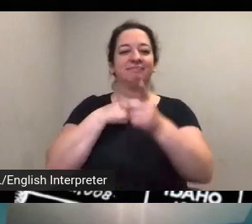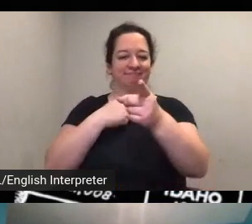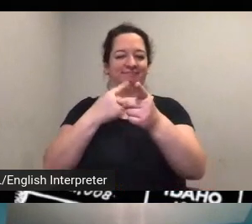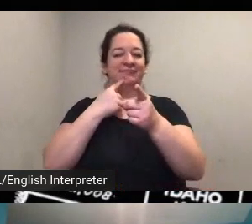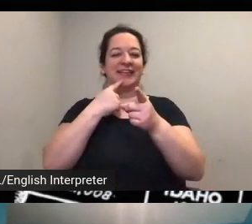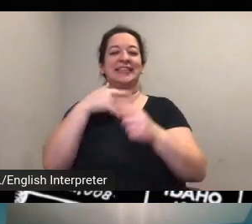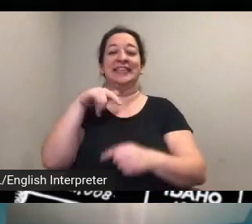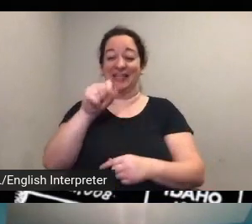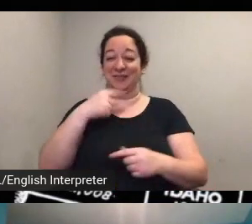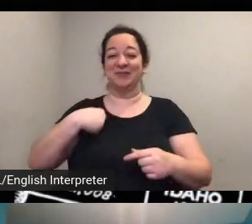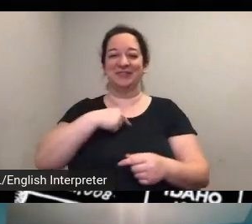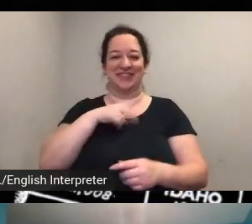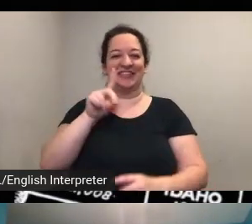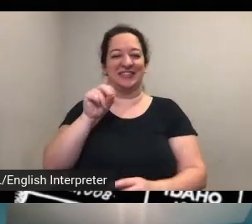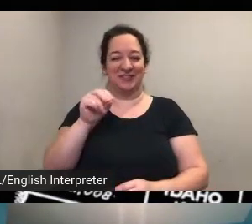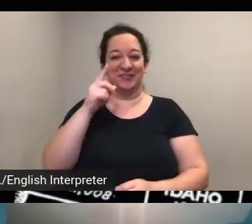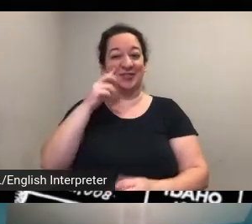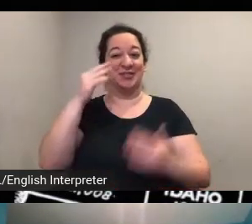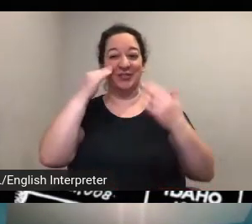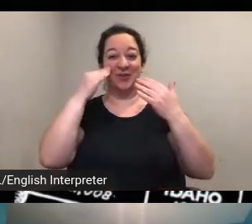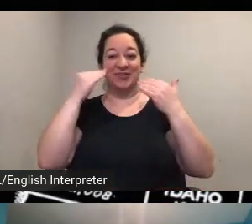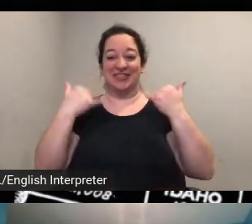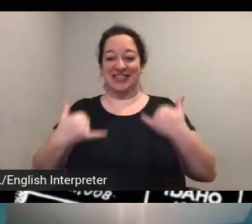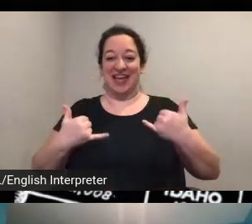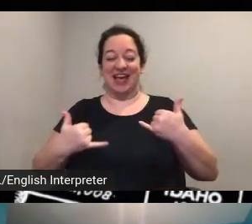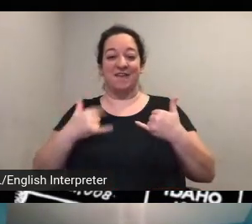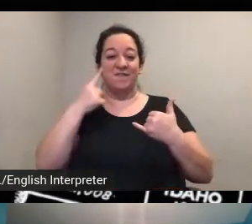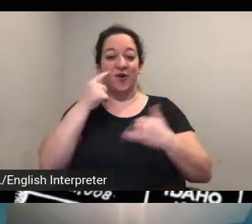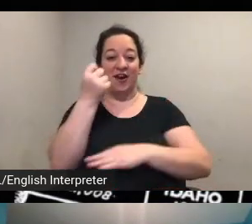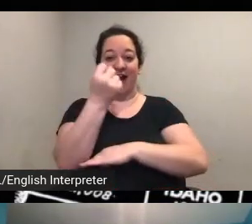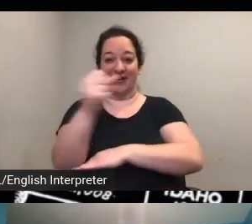known today not only for her activism but of course for the term bloomers